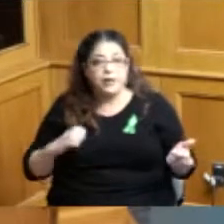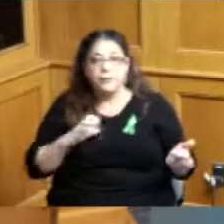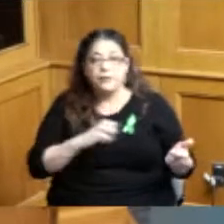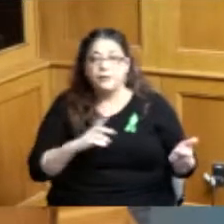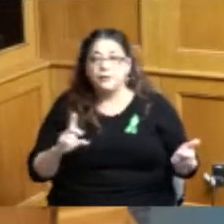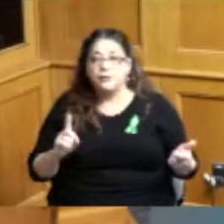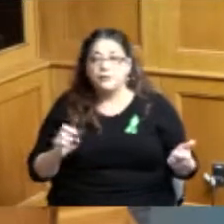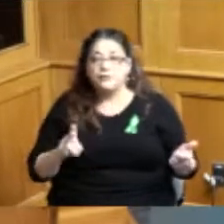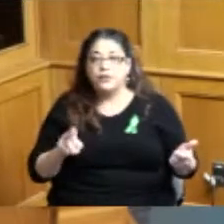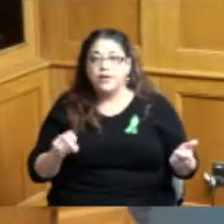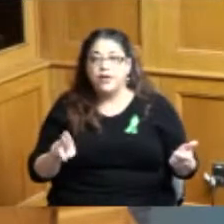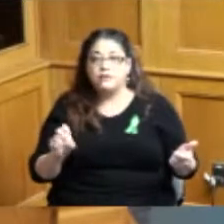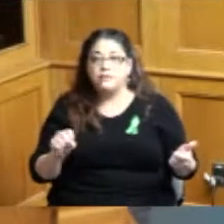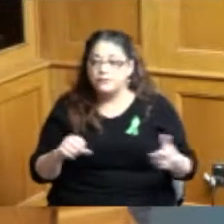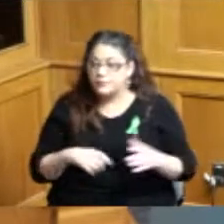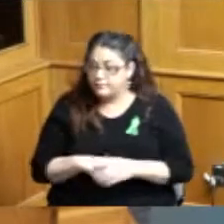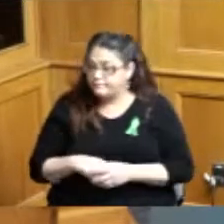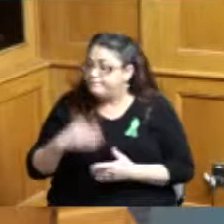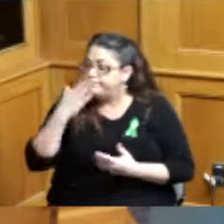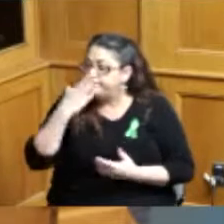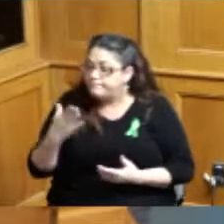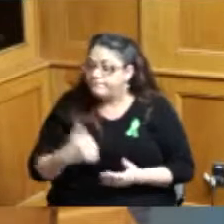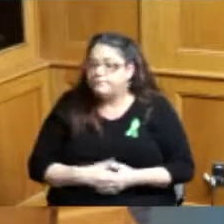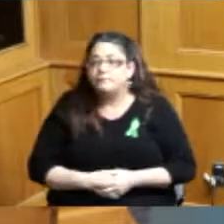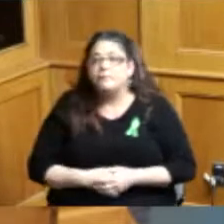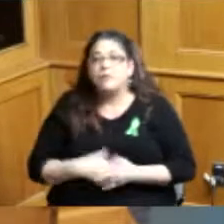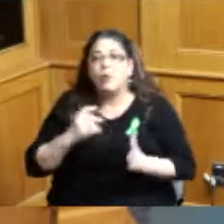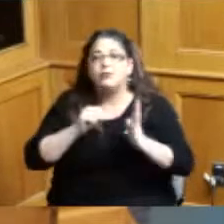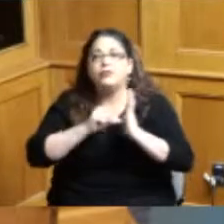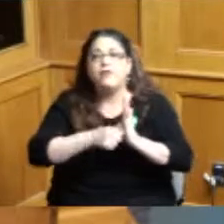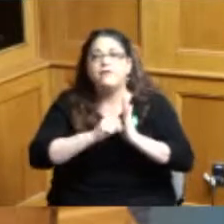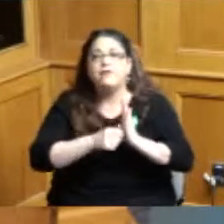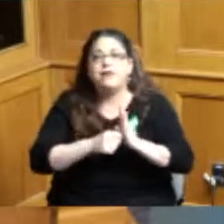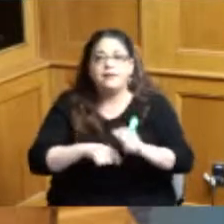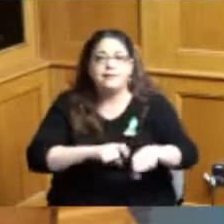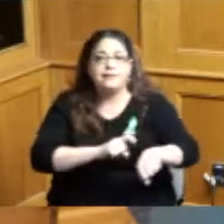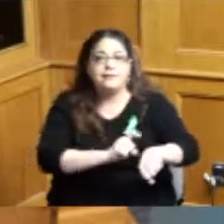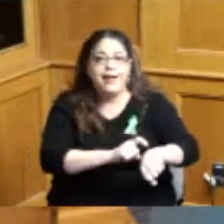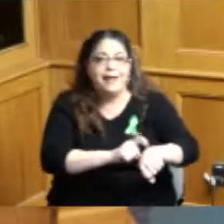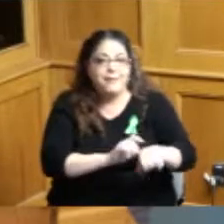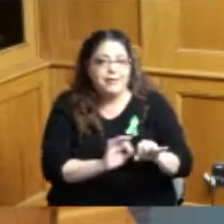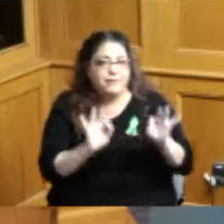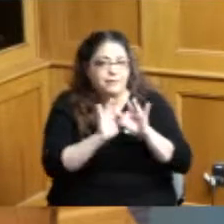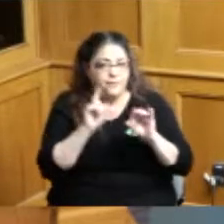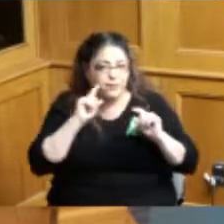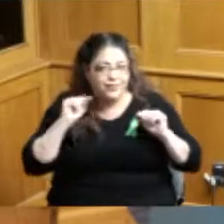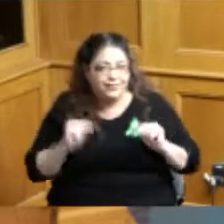thank you yeah I want to emphasize the timing of this we have been working on this for a while and